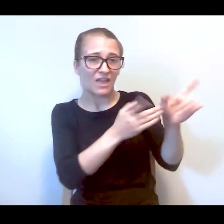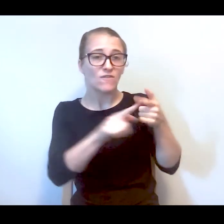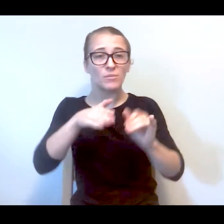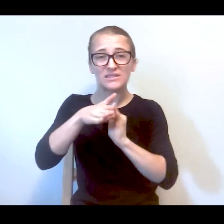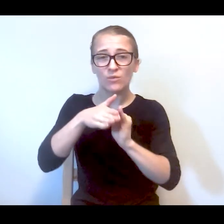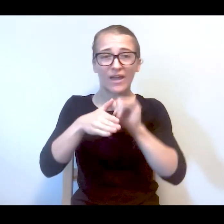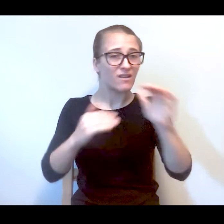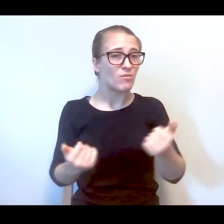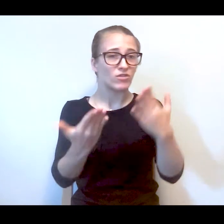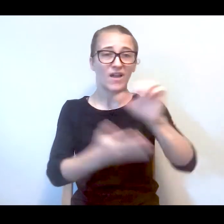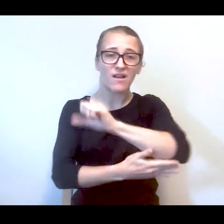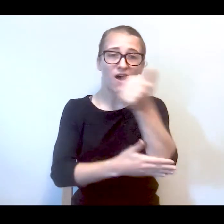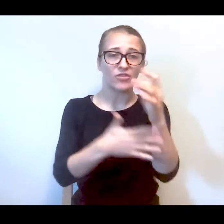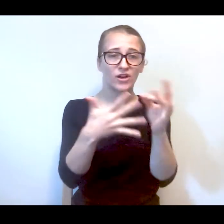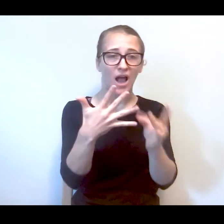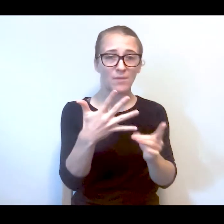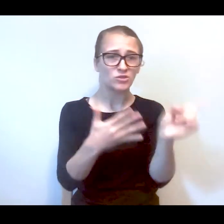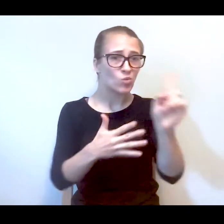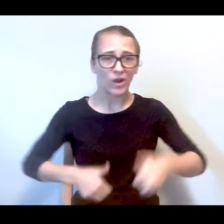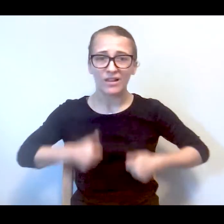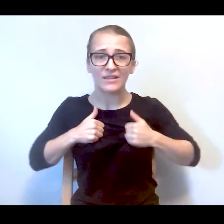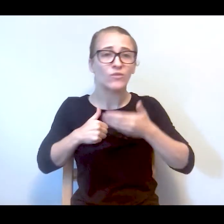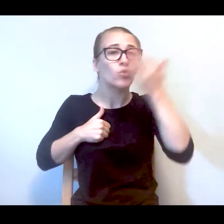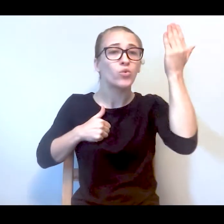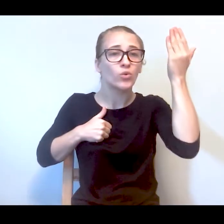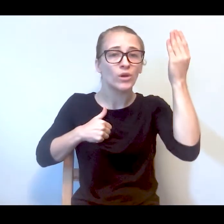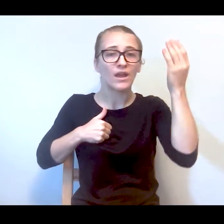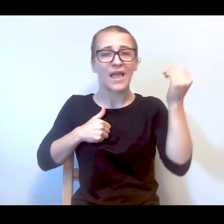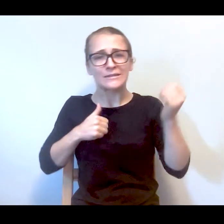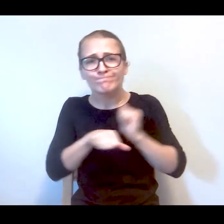an alternative to live and thrive and work on their